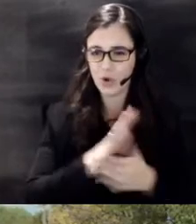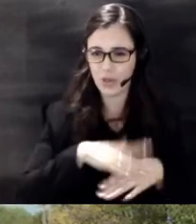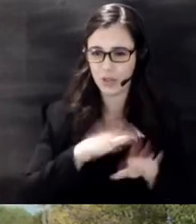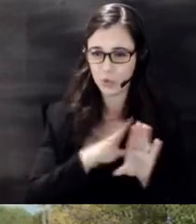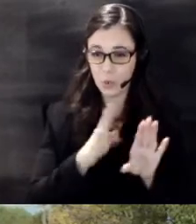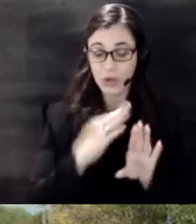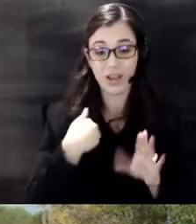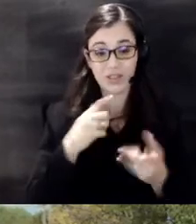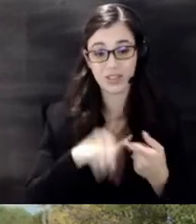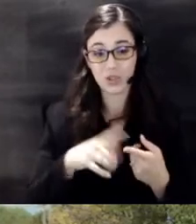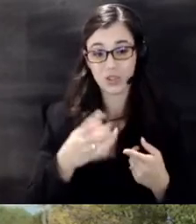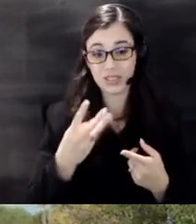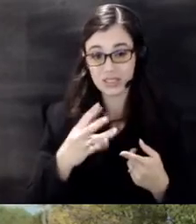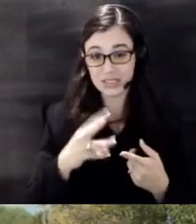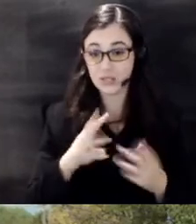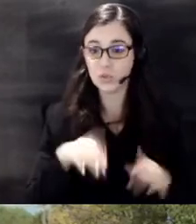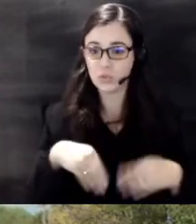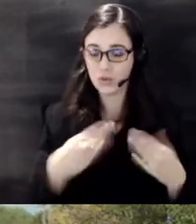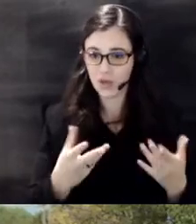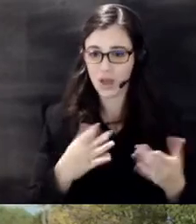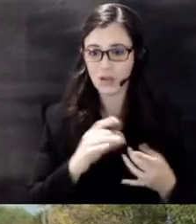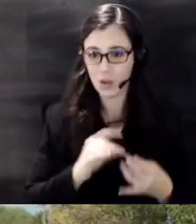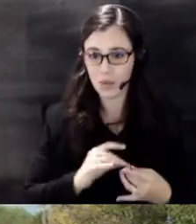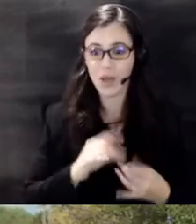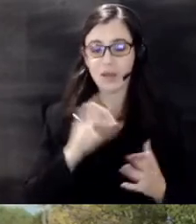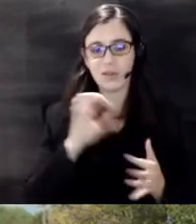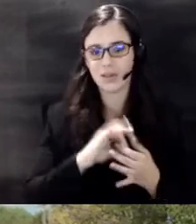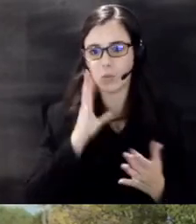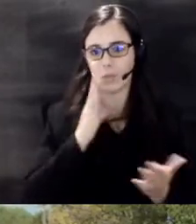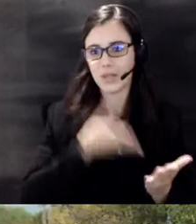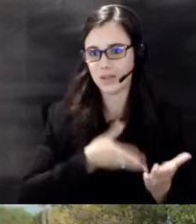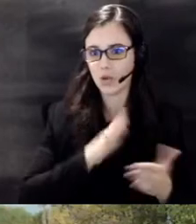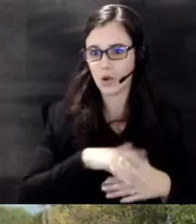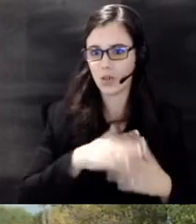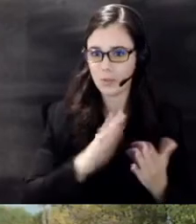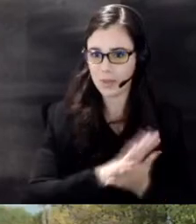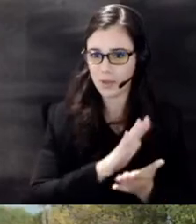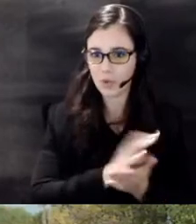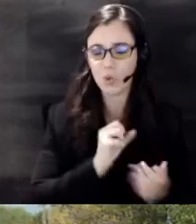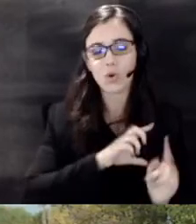public comment the link will be on that flyer or you can go out to the Maya Angelou Branch Library